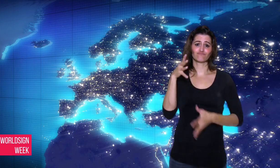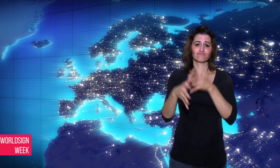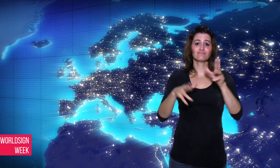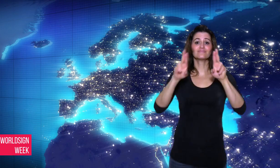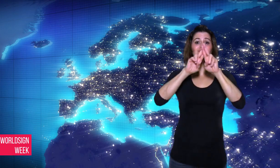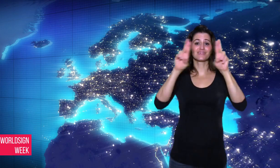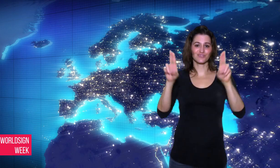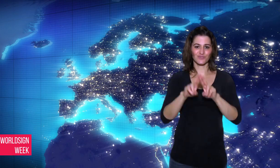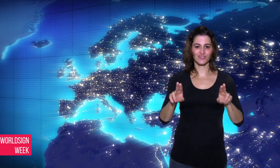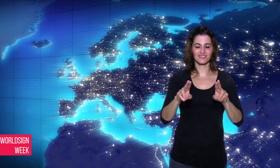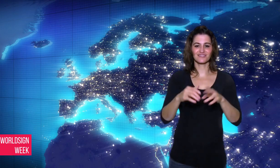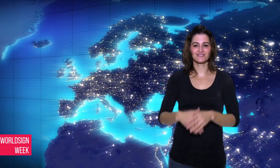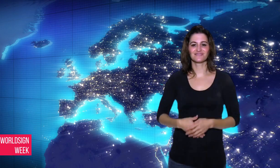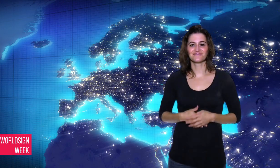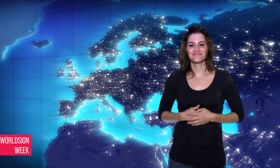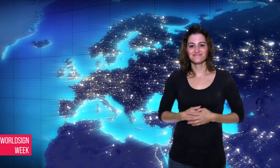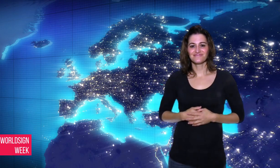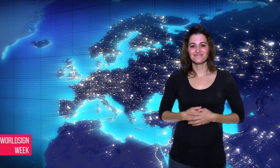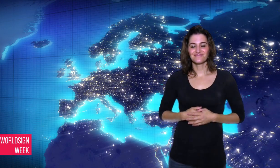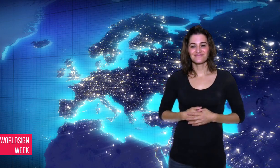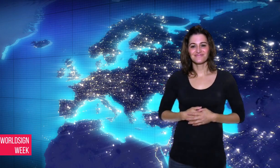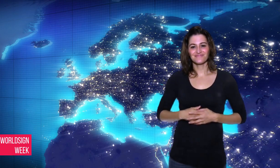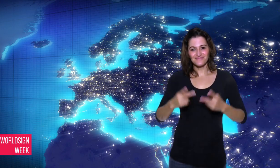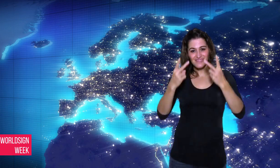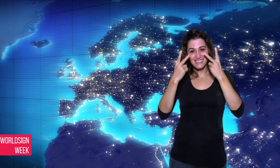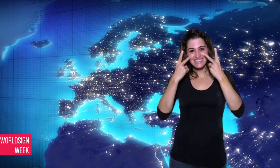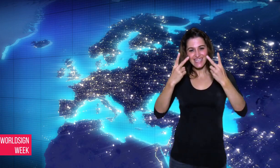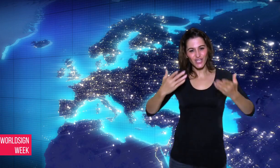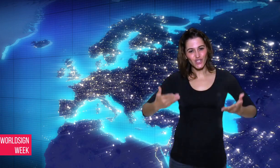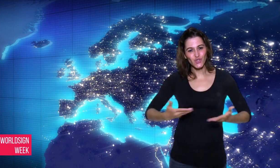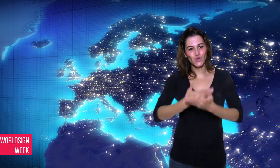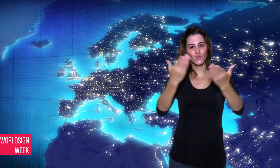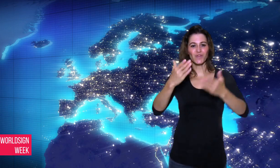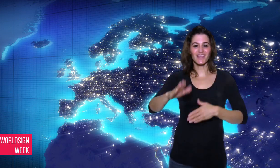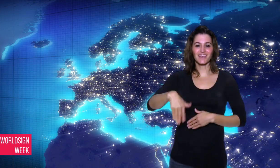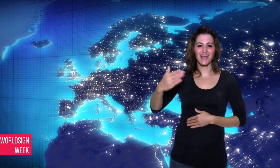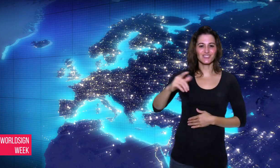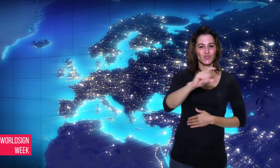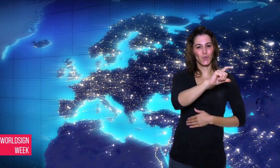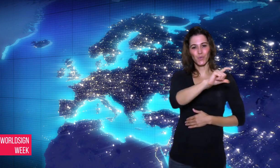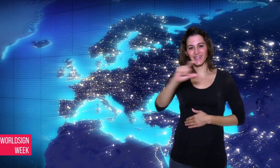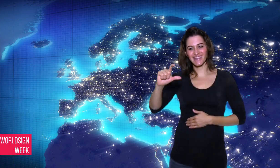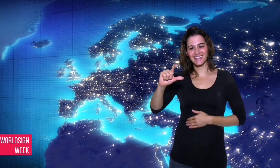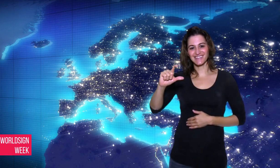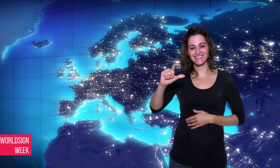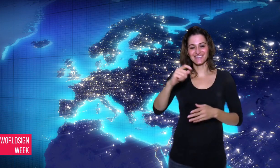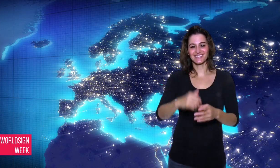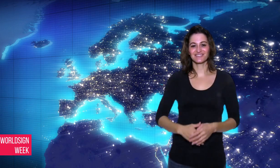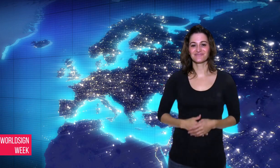all in International Sign. See you next week.